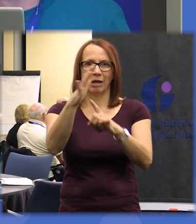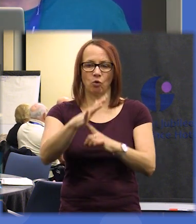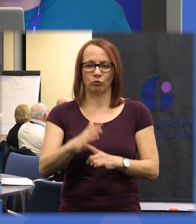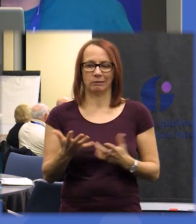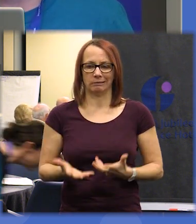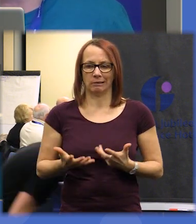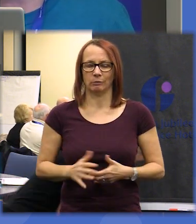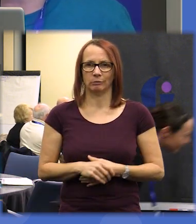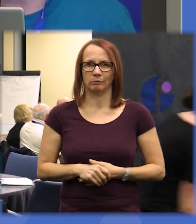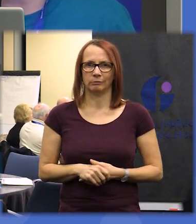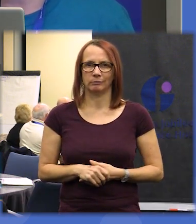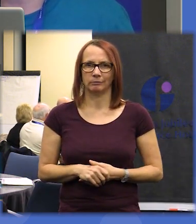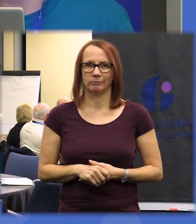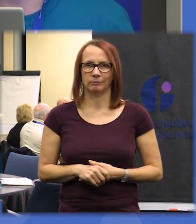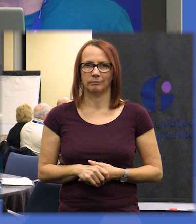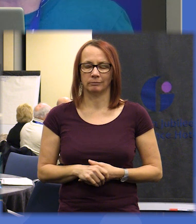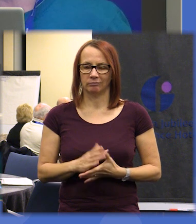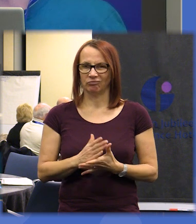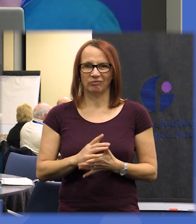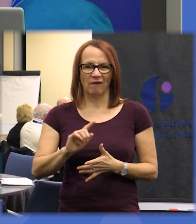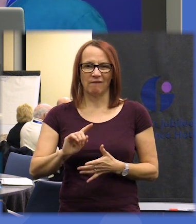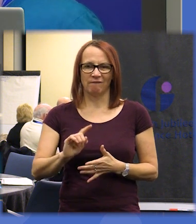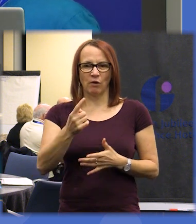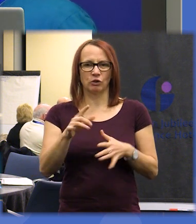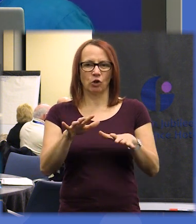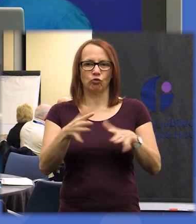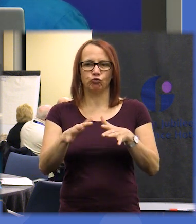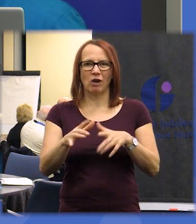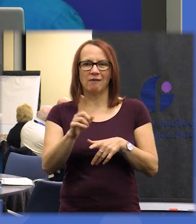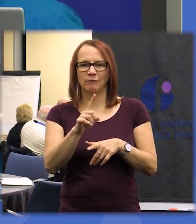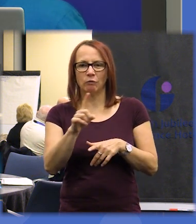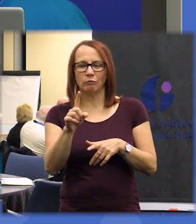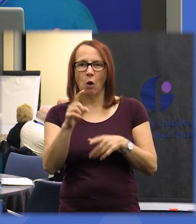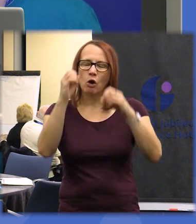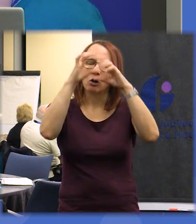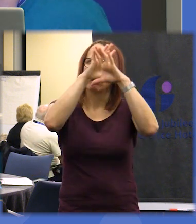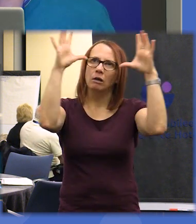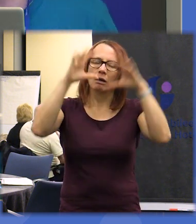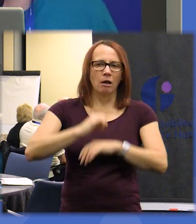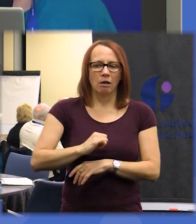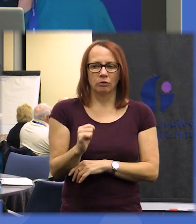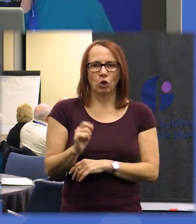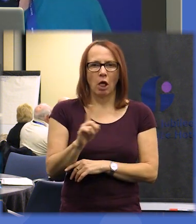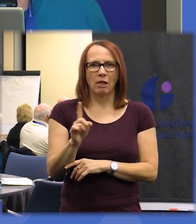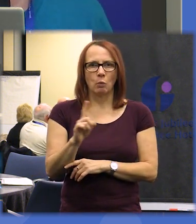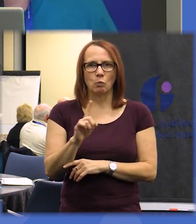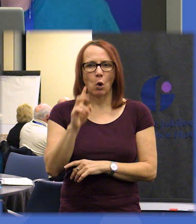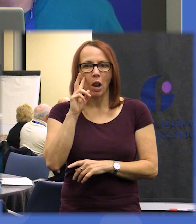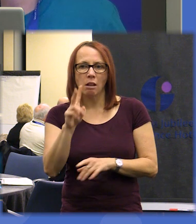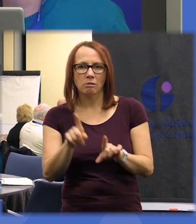produce is essentially a first draft of the kind of Scotland that you want to build and that's something I'm sure we will come back and revisit in future